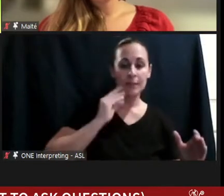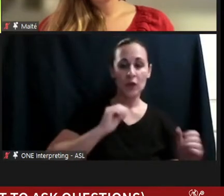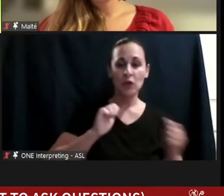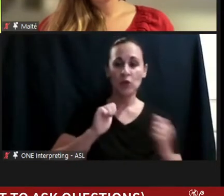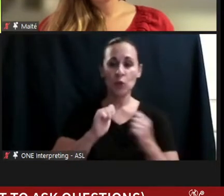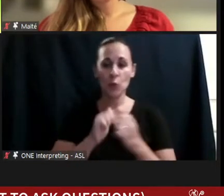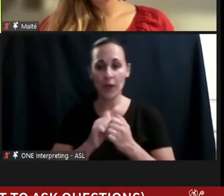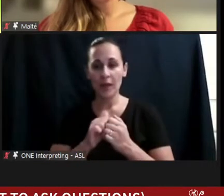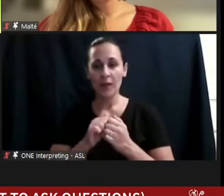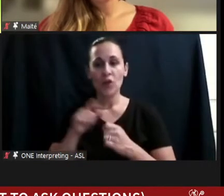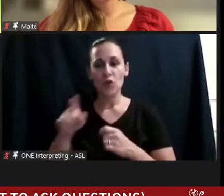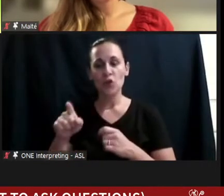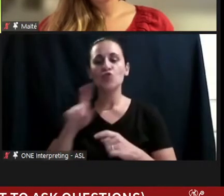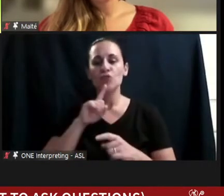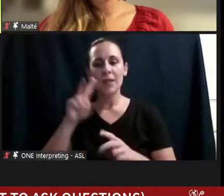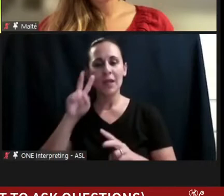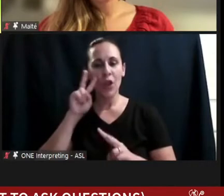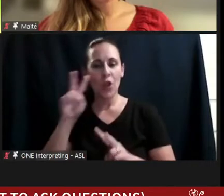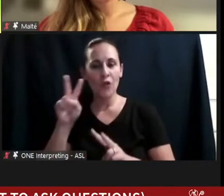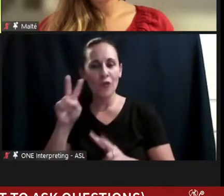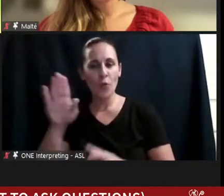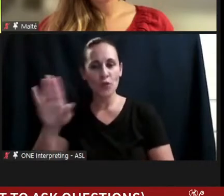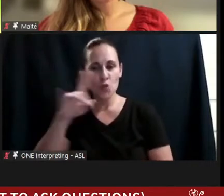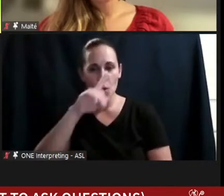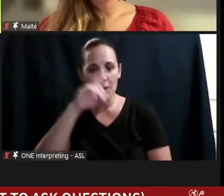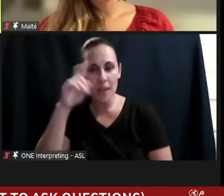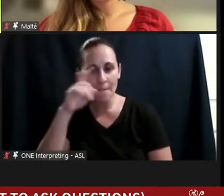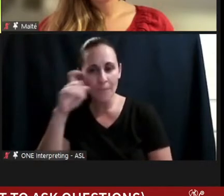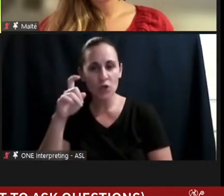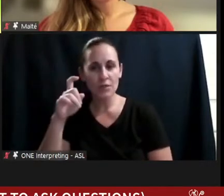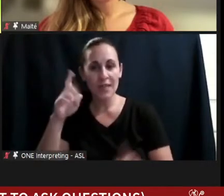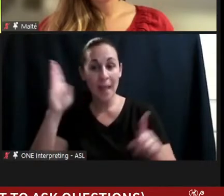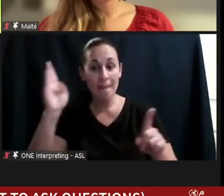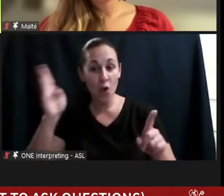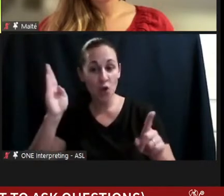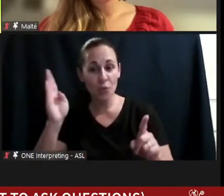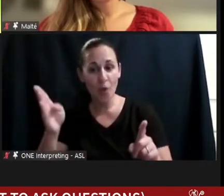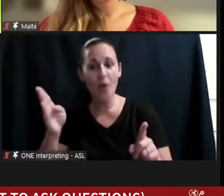looked forward to your summers in Baltimore where you would get the slim lengthening,